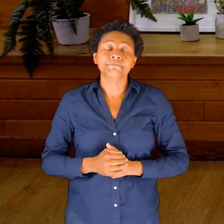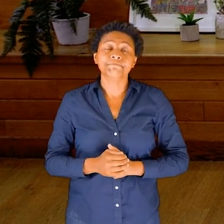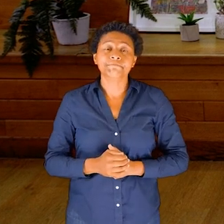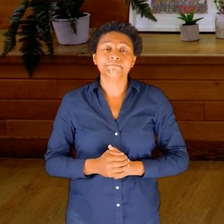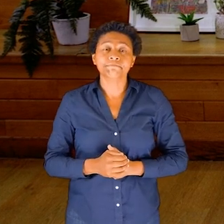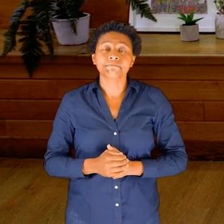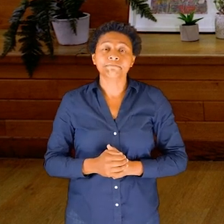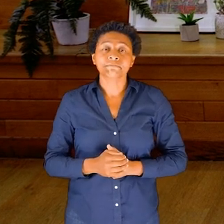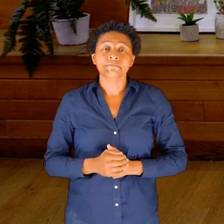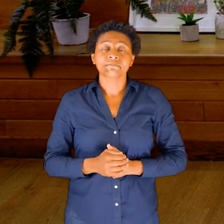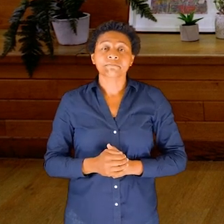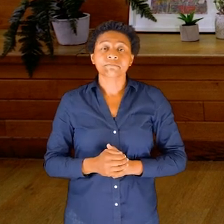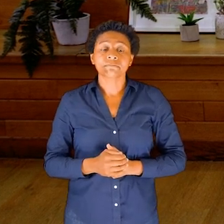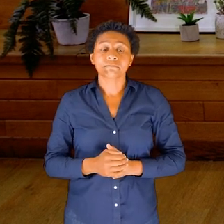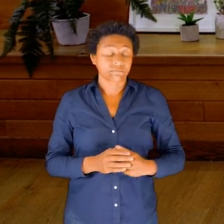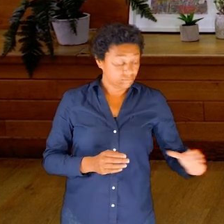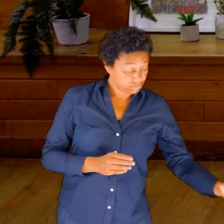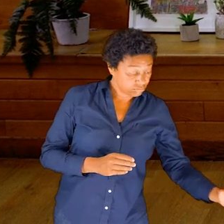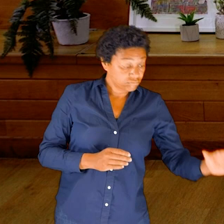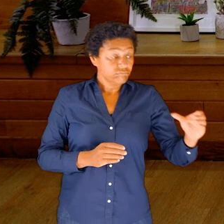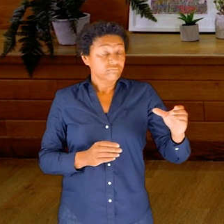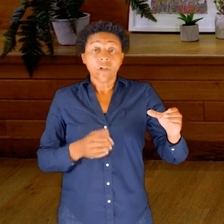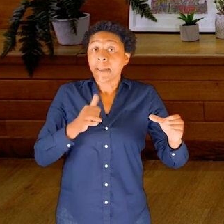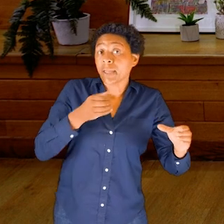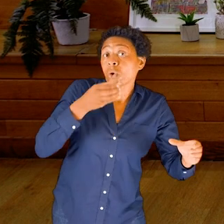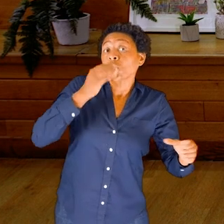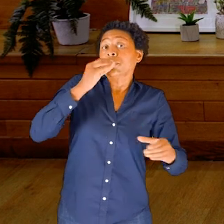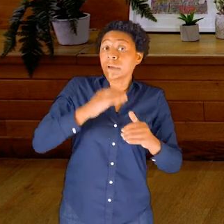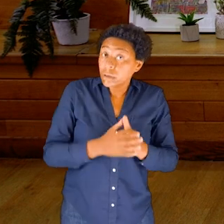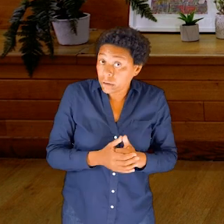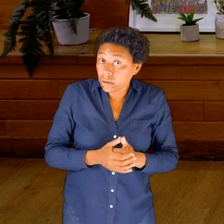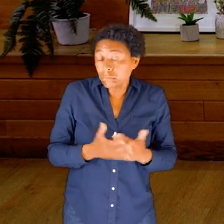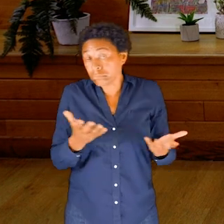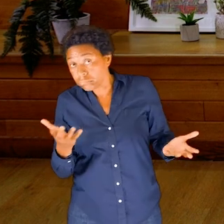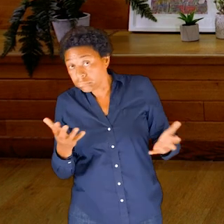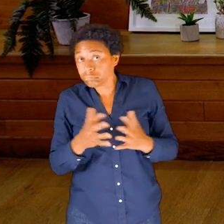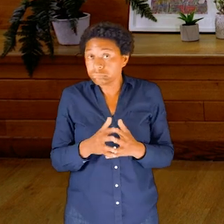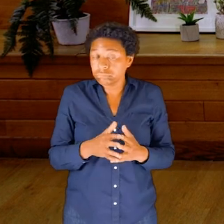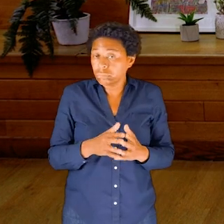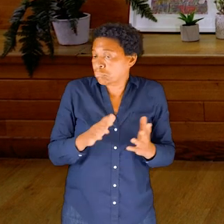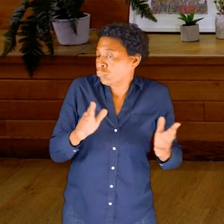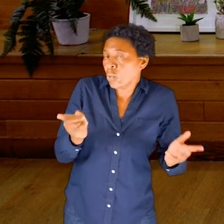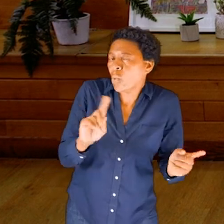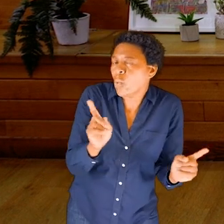At any point you can pick up your bottle again, even take some water into your mouth again, if that’s helpful to remind yourself of that